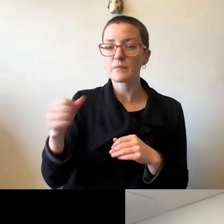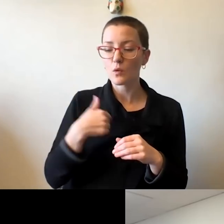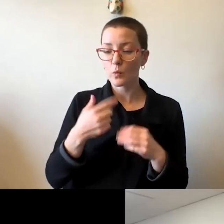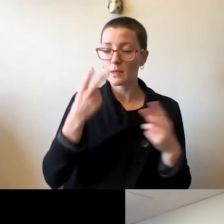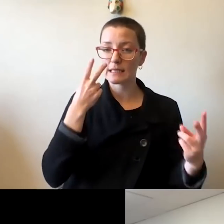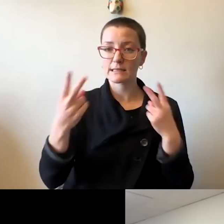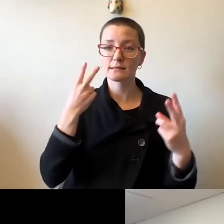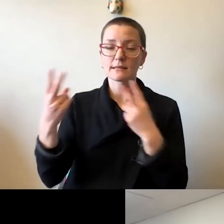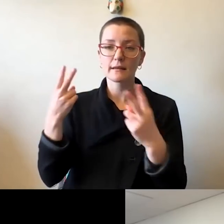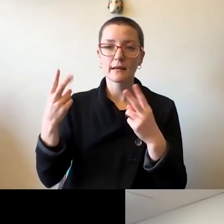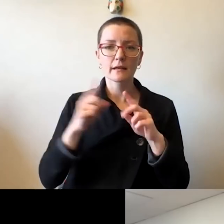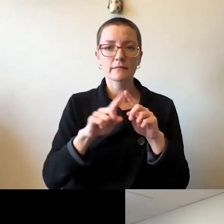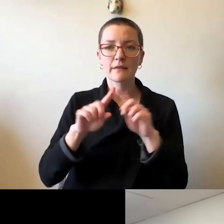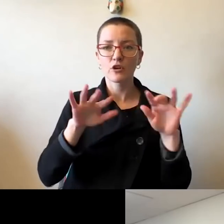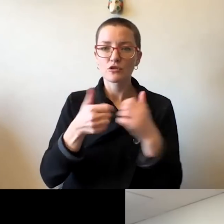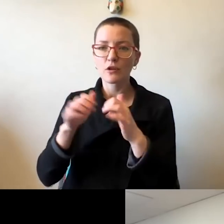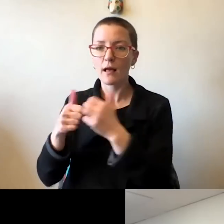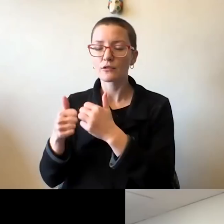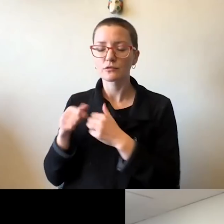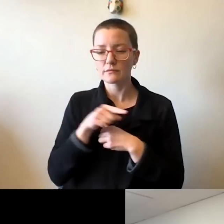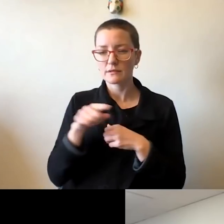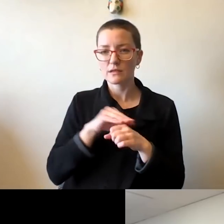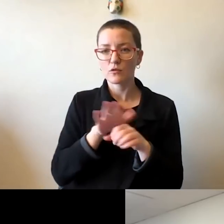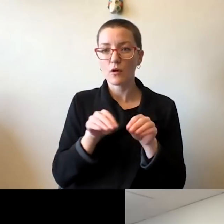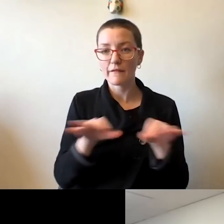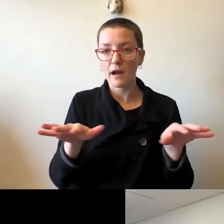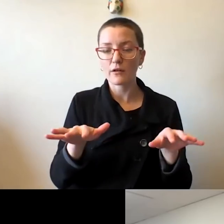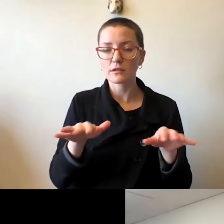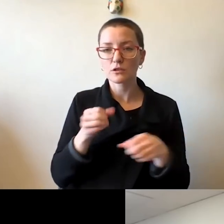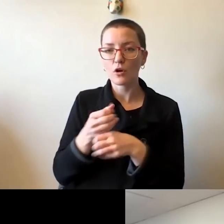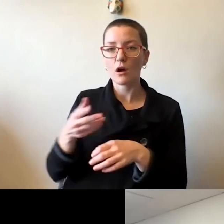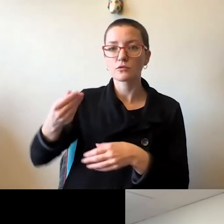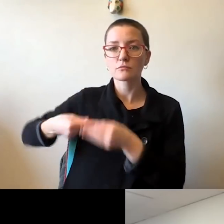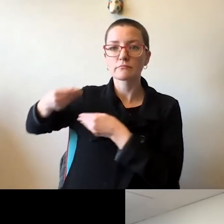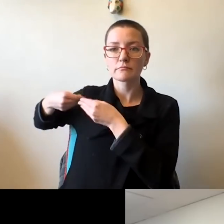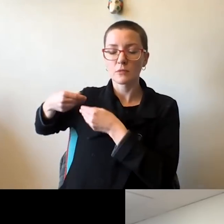personally, this pandemic has caused them to have to endure, that we first and foremost,